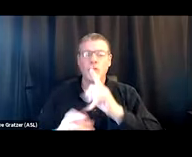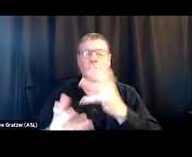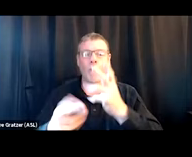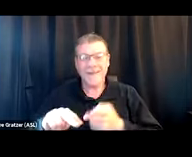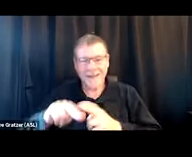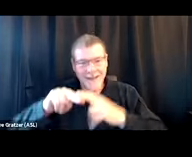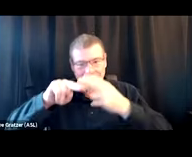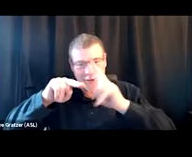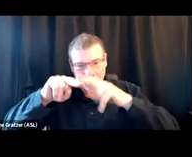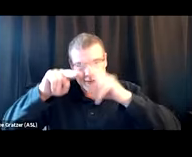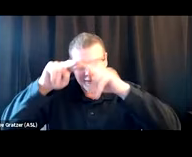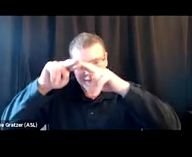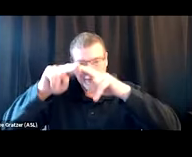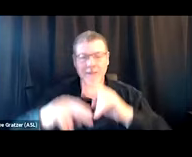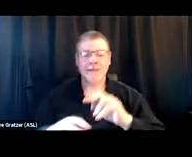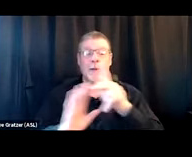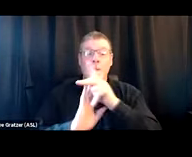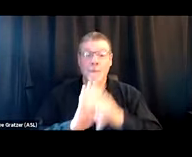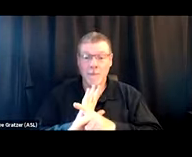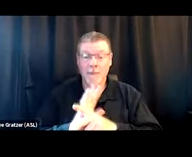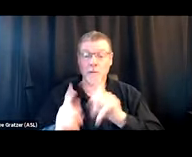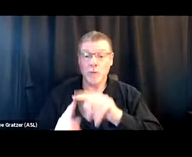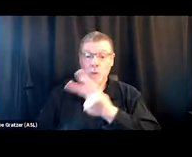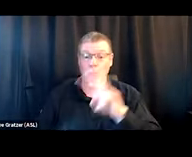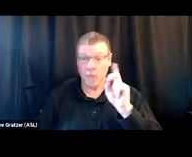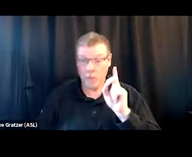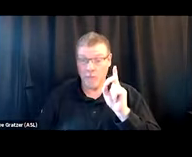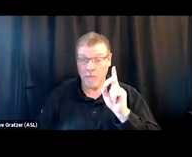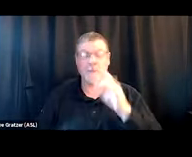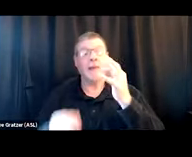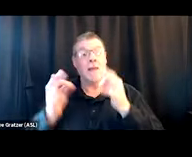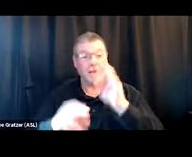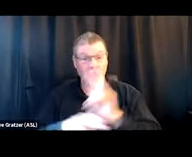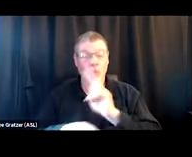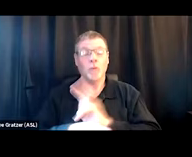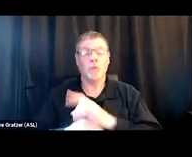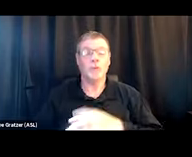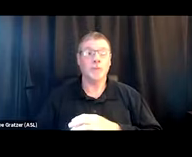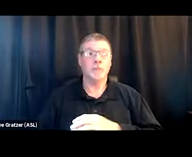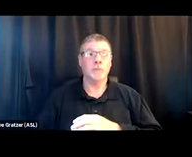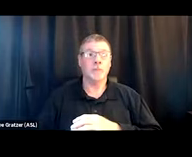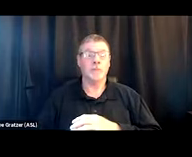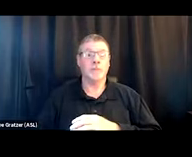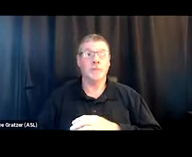So do our policies withdraw support if someone is using substances? If they are, I think that's something